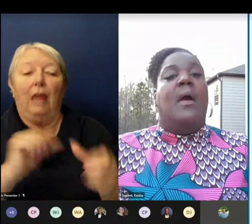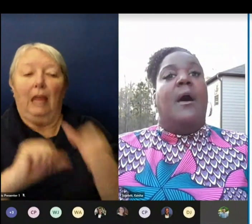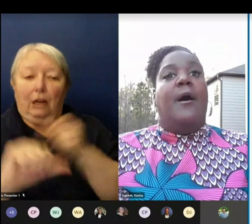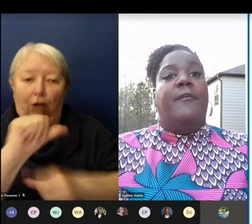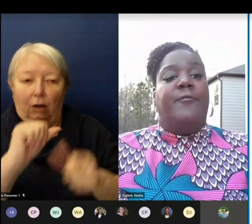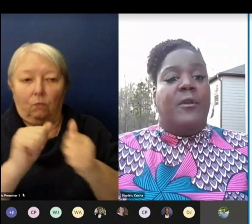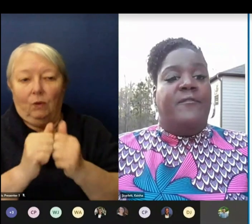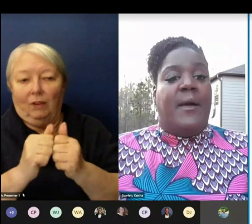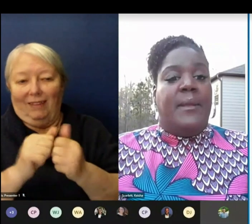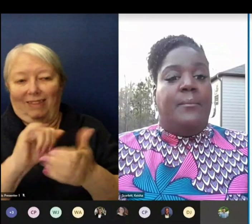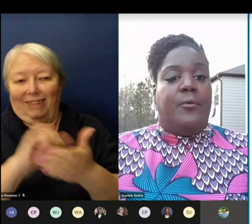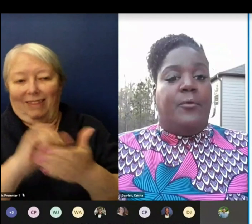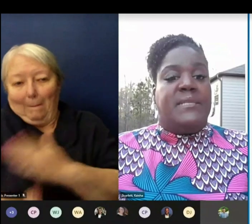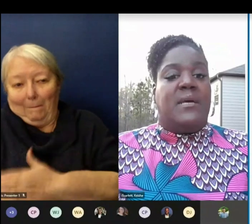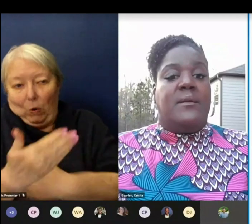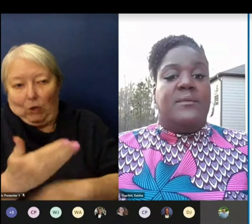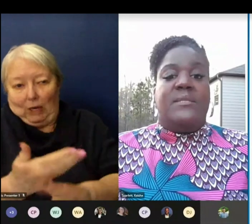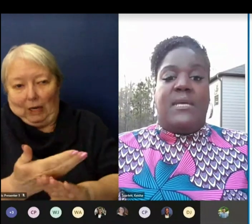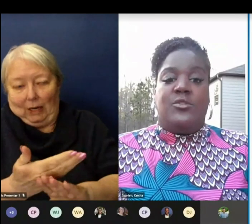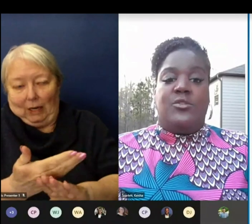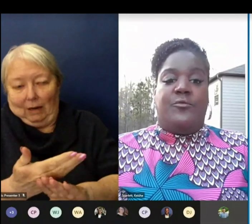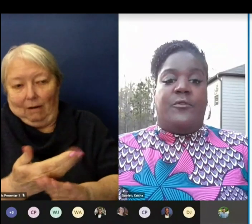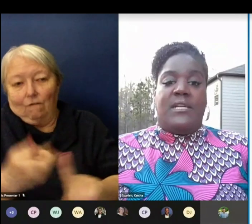A 45-minute break is also scheduled for lunch